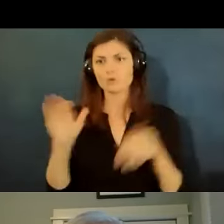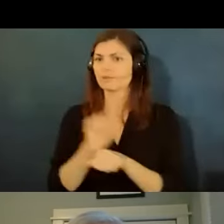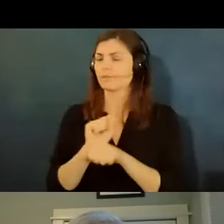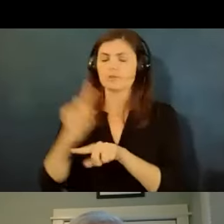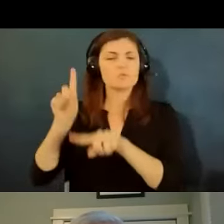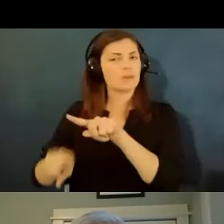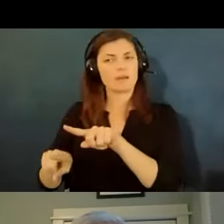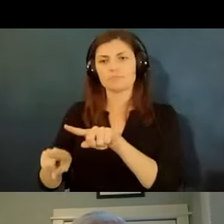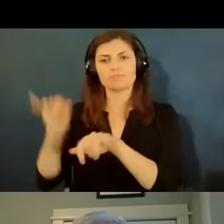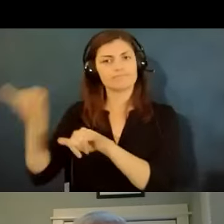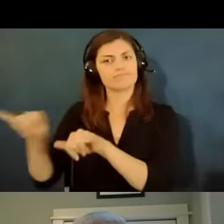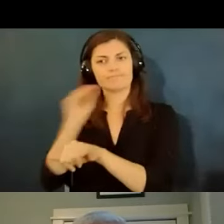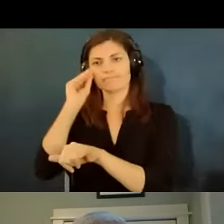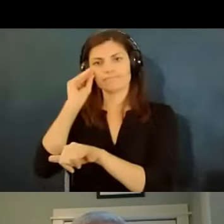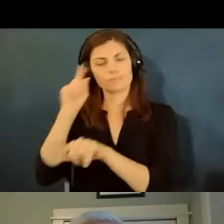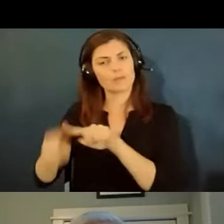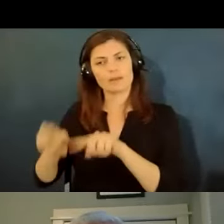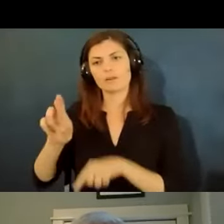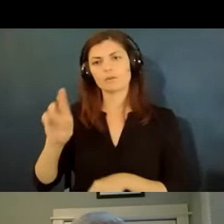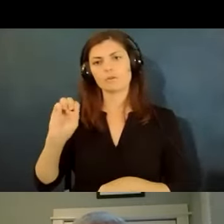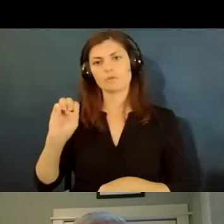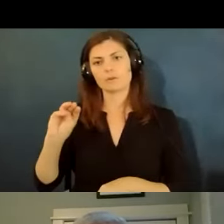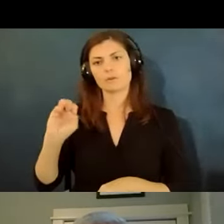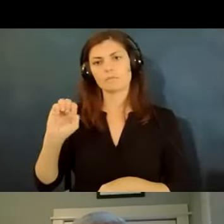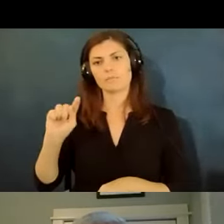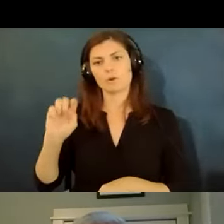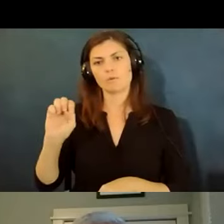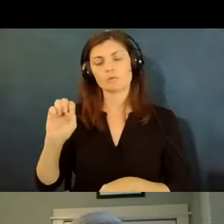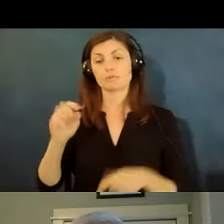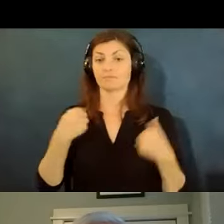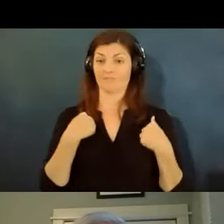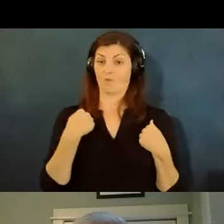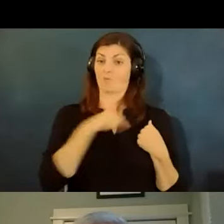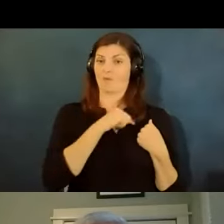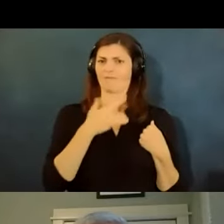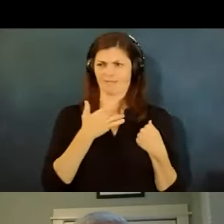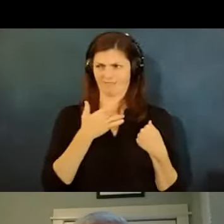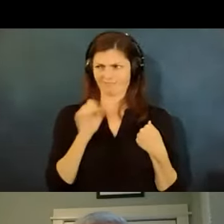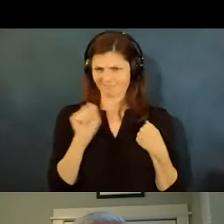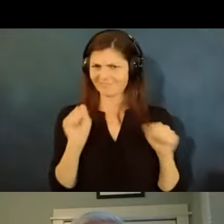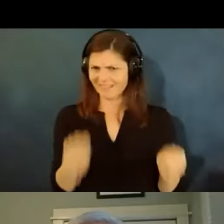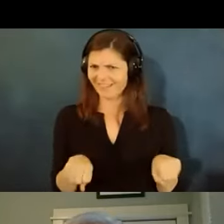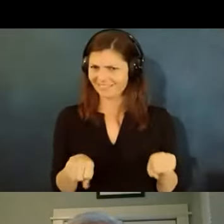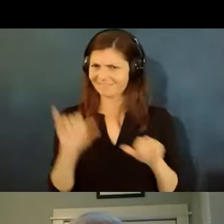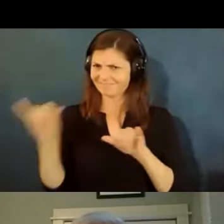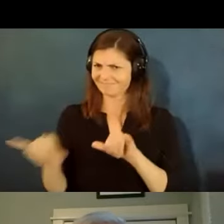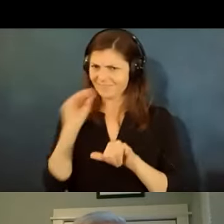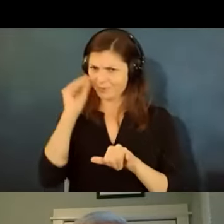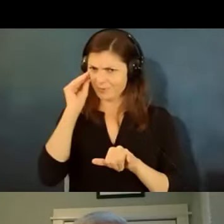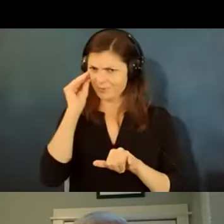remotely and we're often of the position that yes it can not only has it been done for several weeks